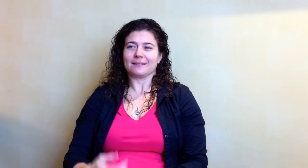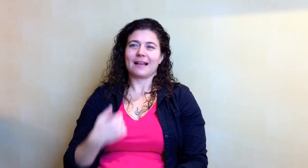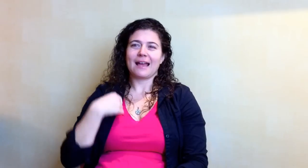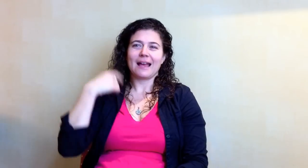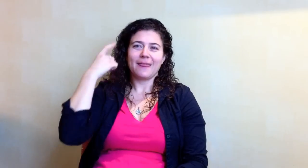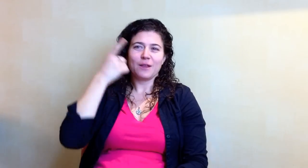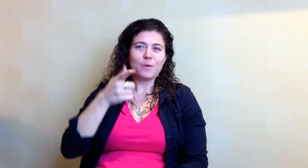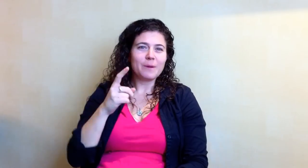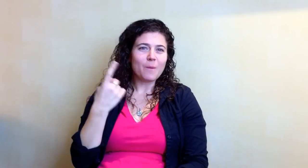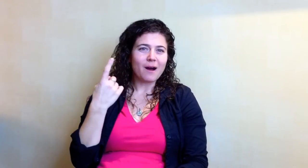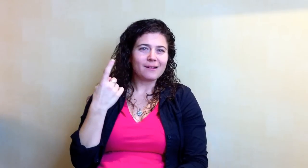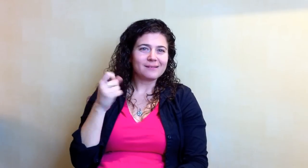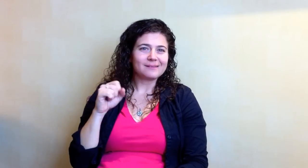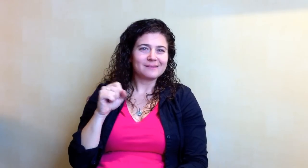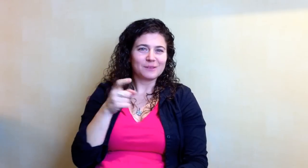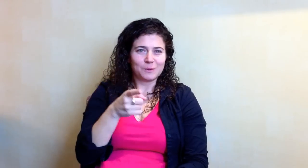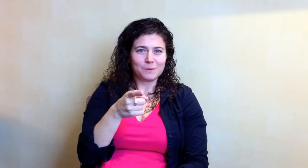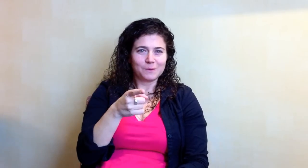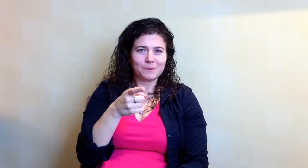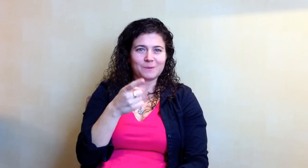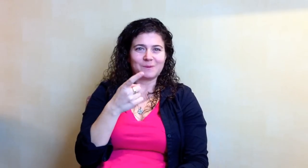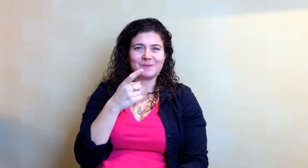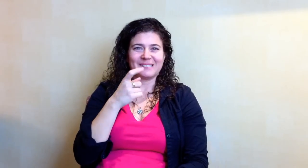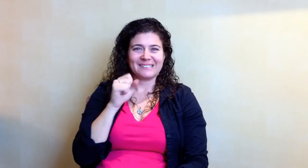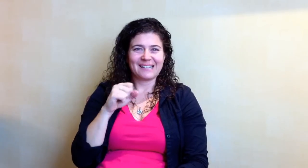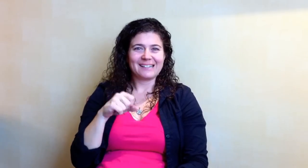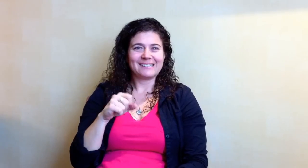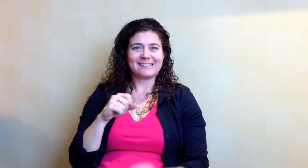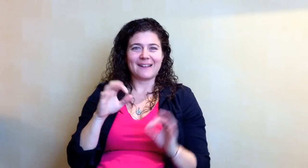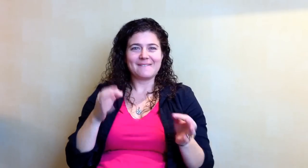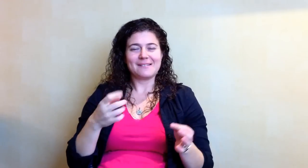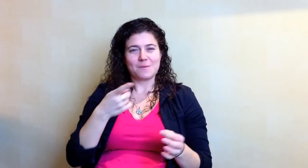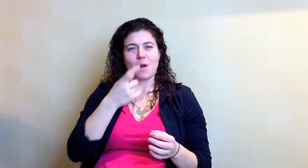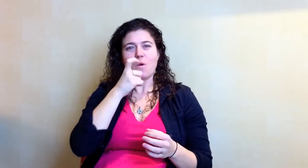I think you would be one. Yes, YOU. Yes, definitely.